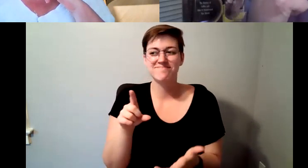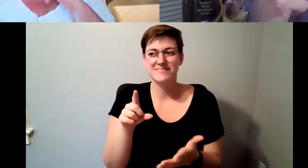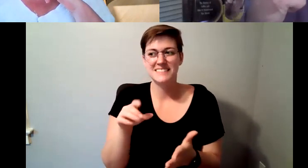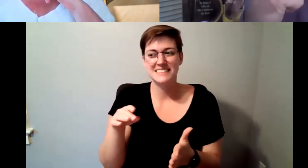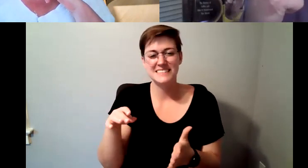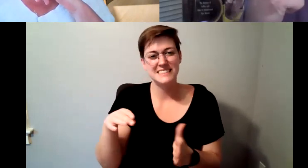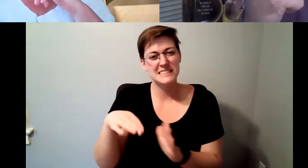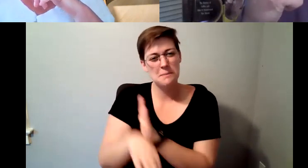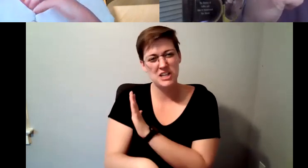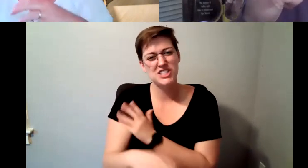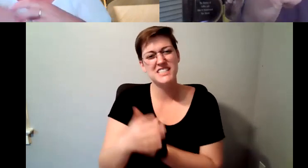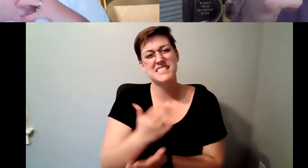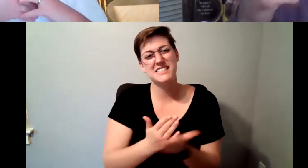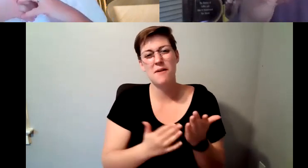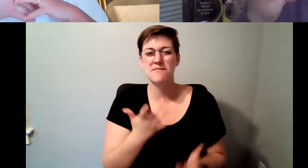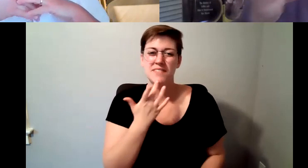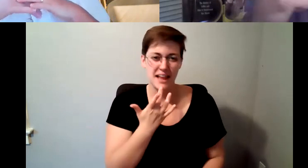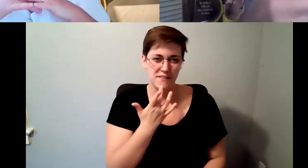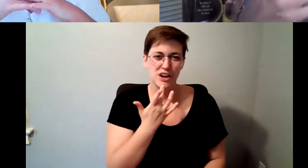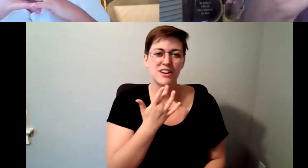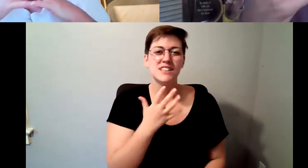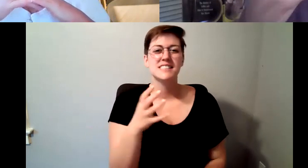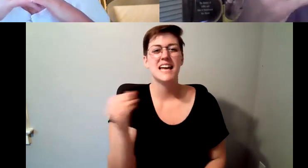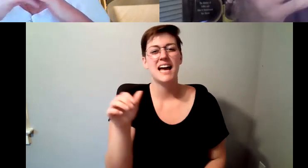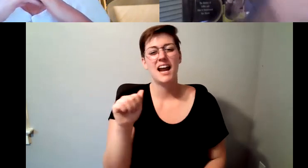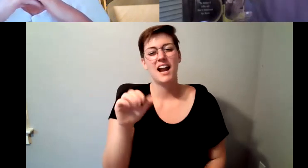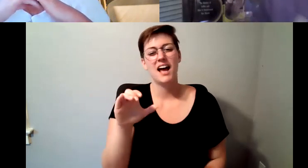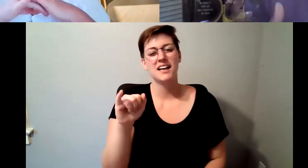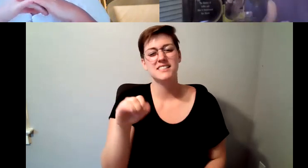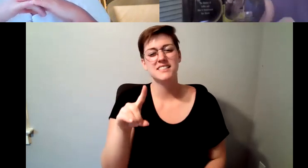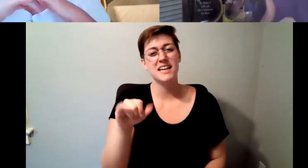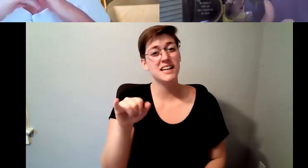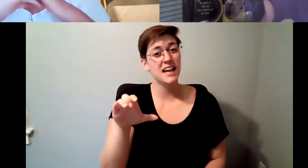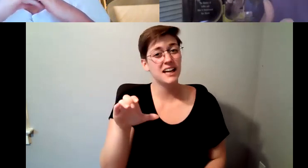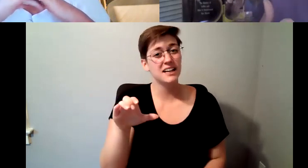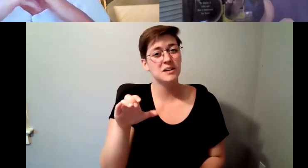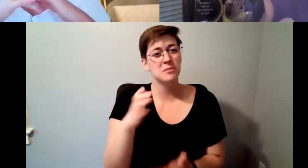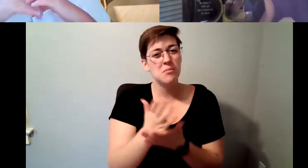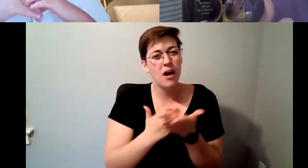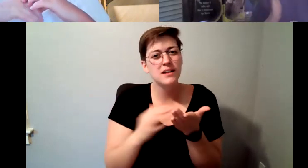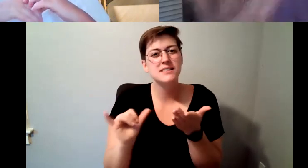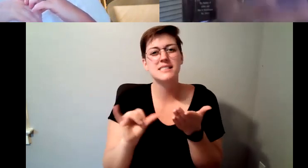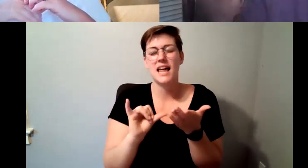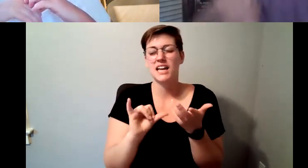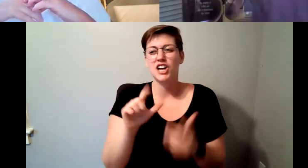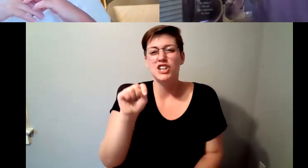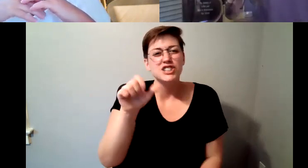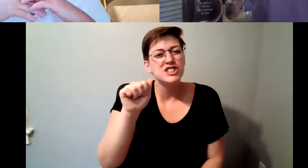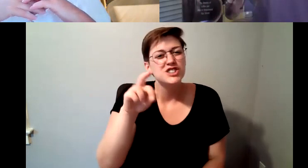the. D. Major Cohen: The acidic notes that the tartness that coffee might have, and so I